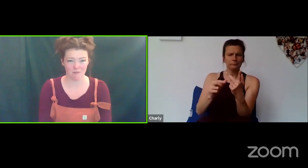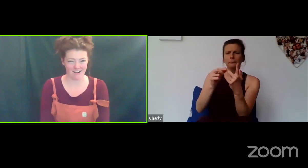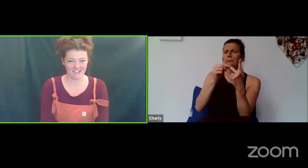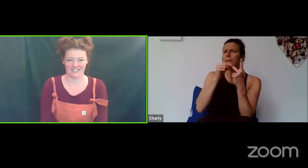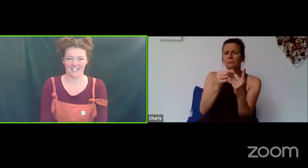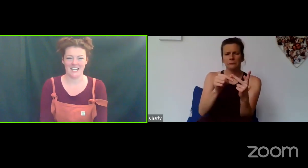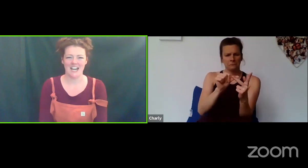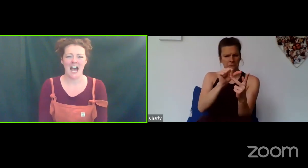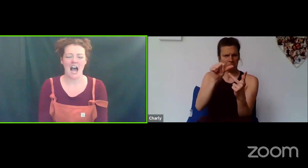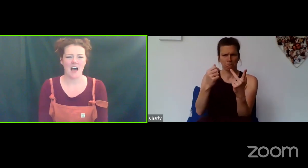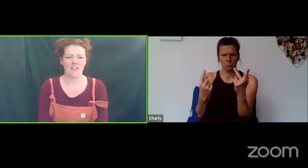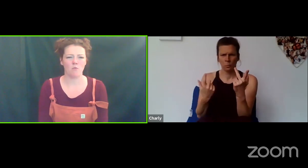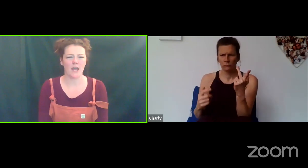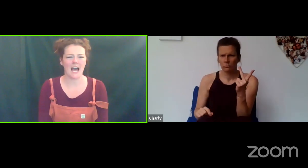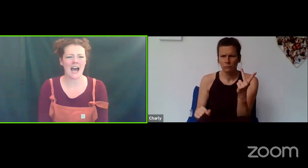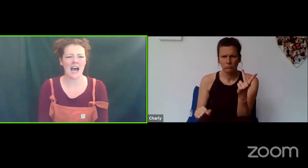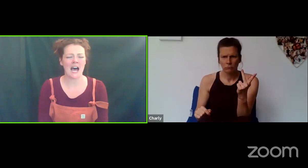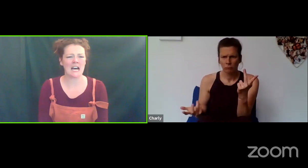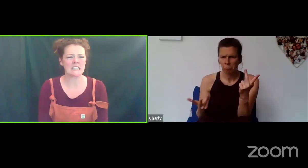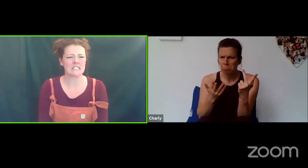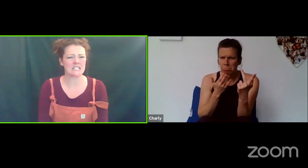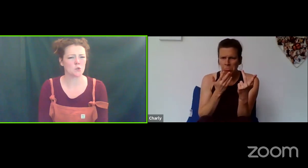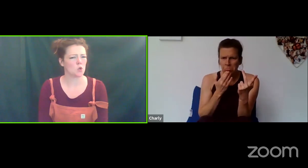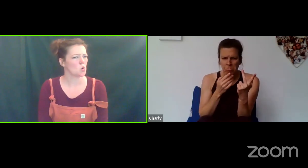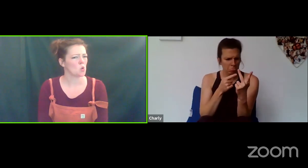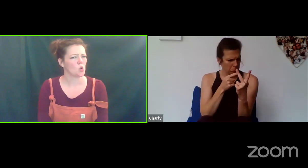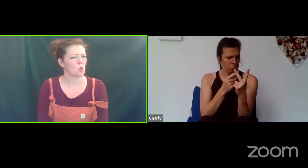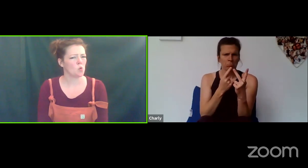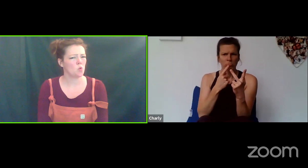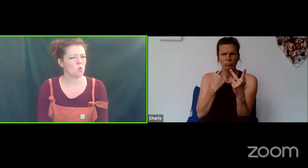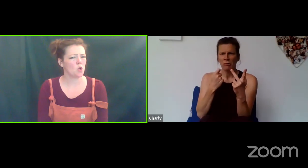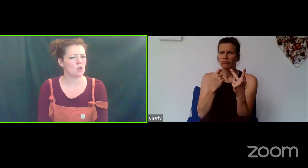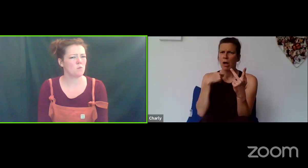And then we had...